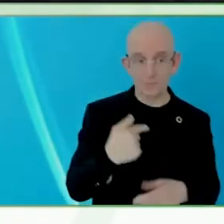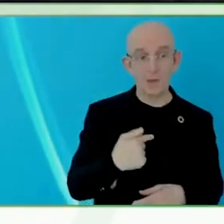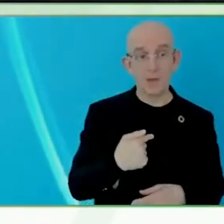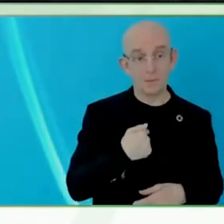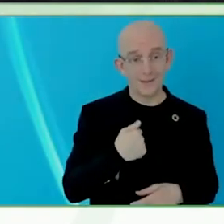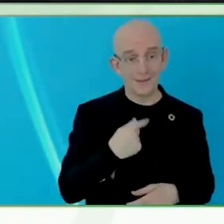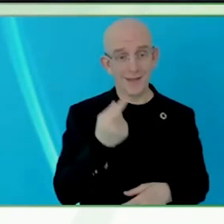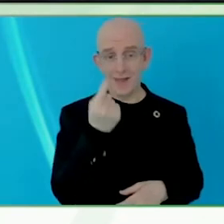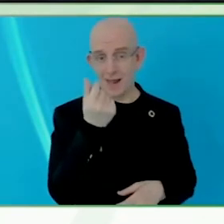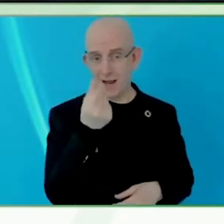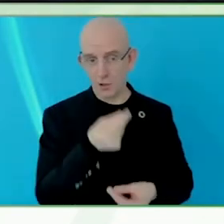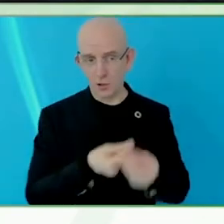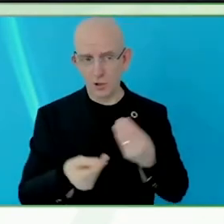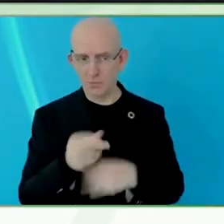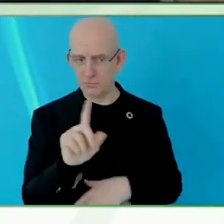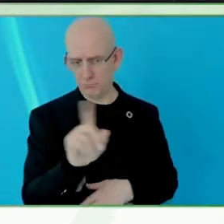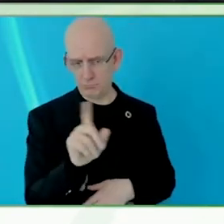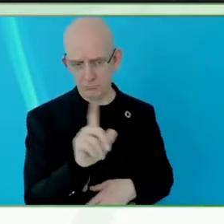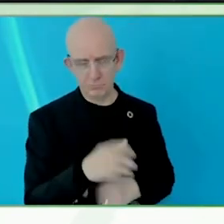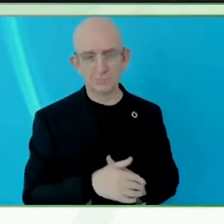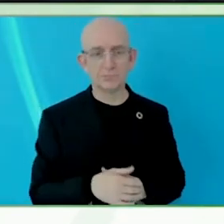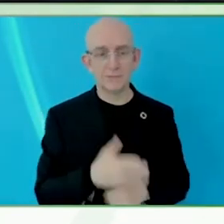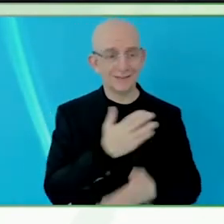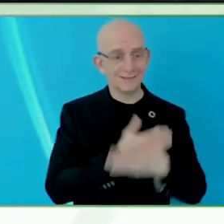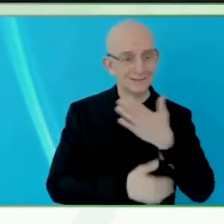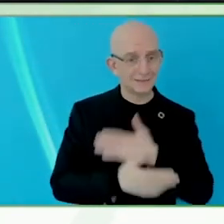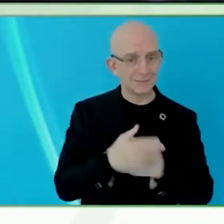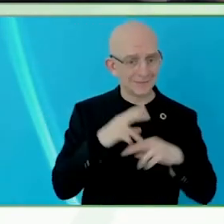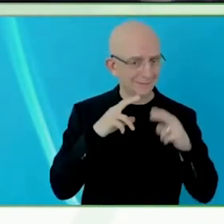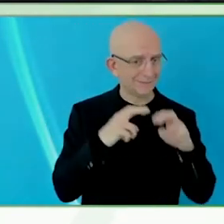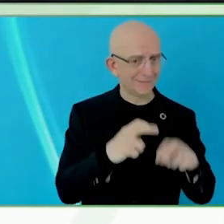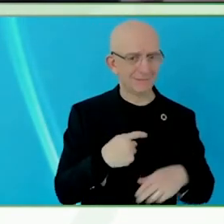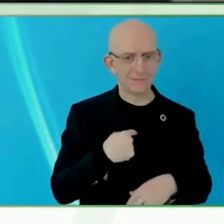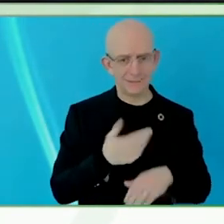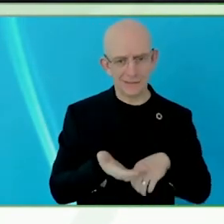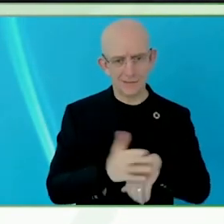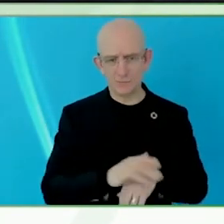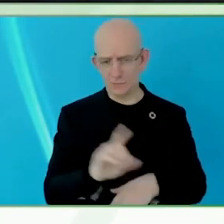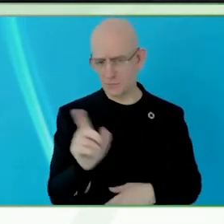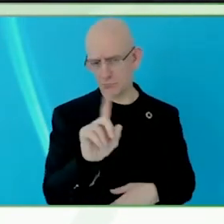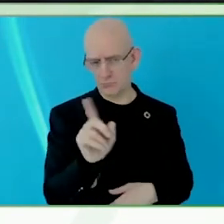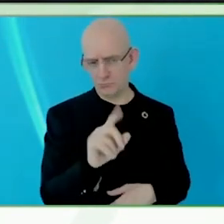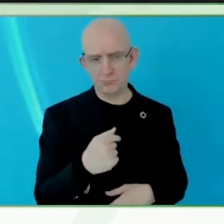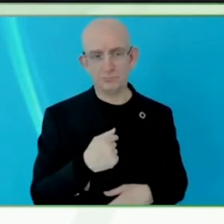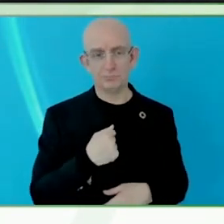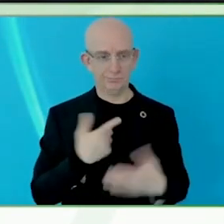fields, I respect them a lot, and I will give the humble advice from From my ignorance.